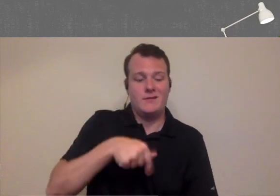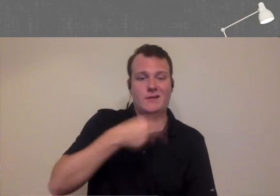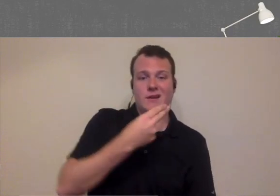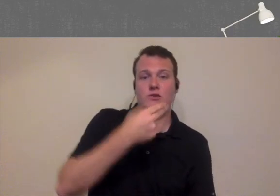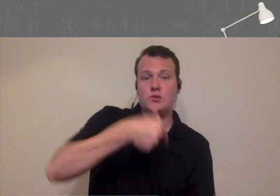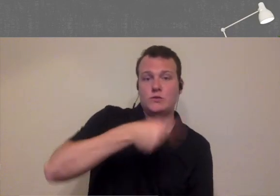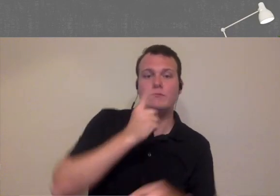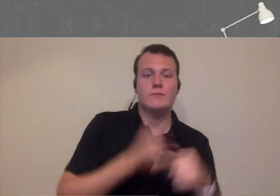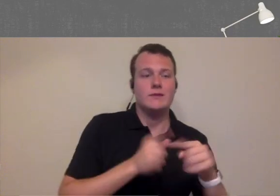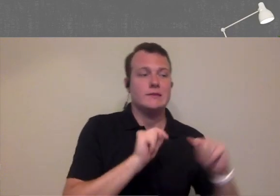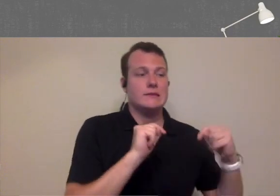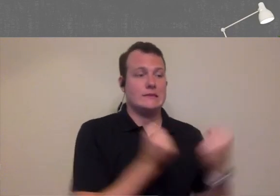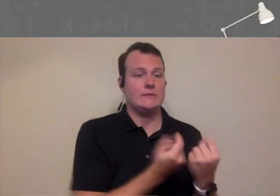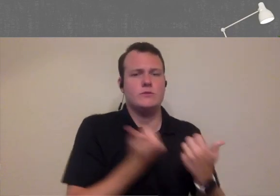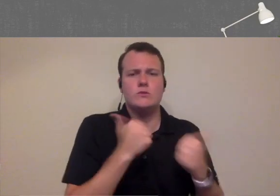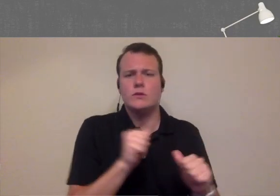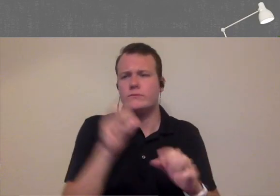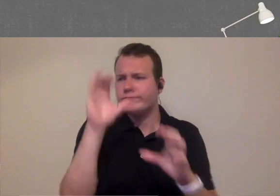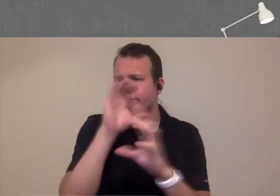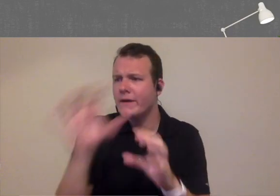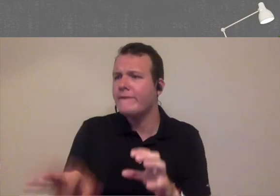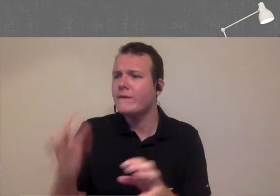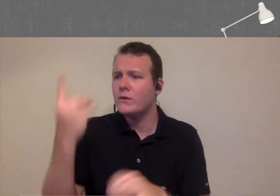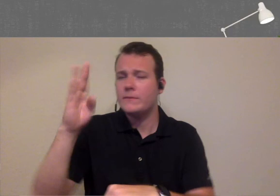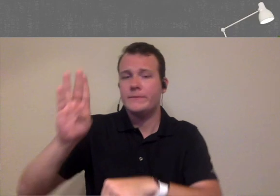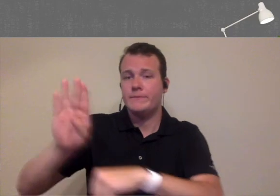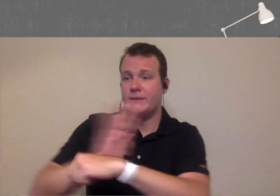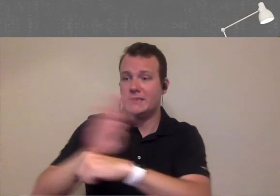headquarters as will the rest of the team to try to find a practice that's